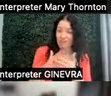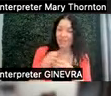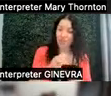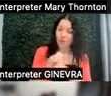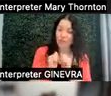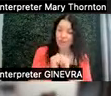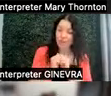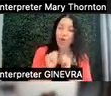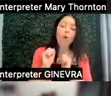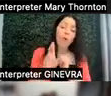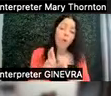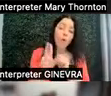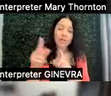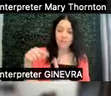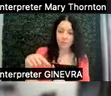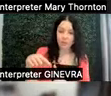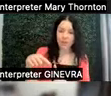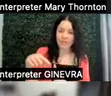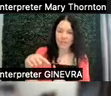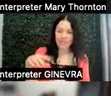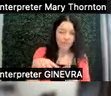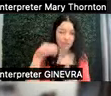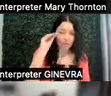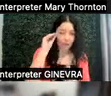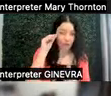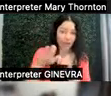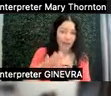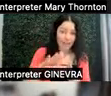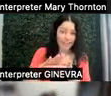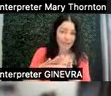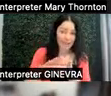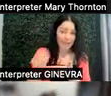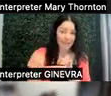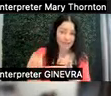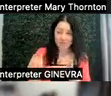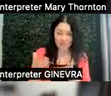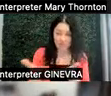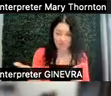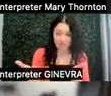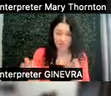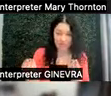Or is the point of this project to learn this academic material? And if the point of this project is